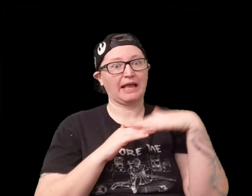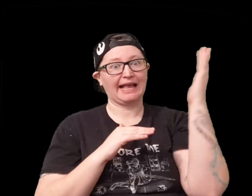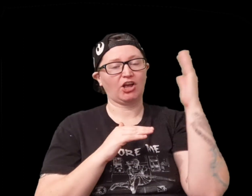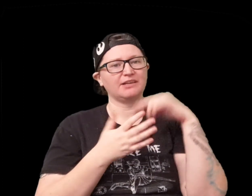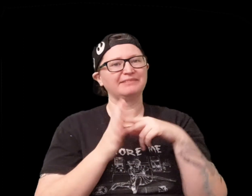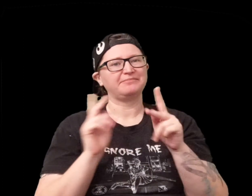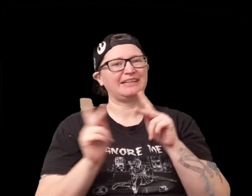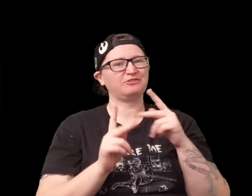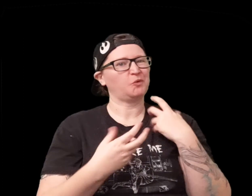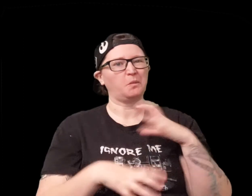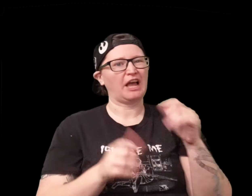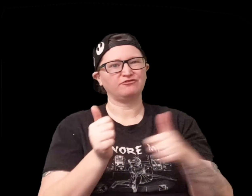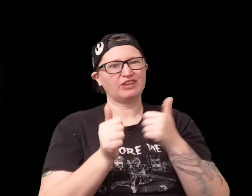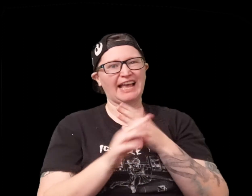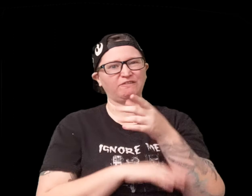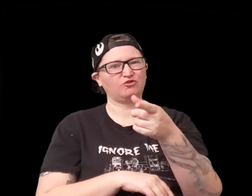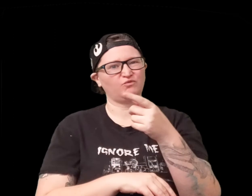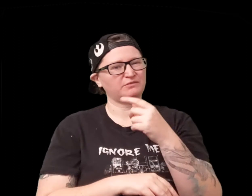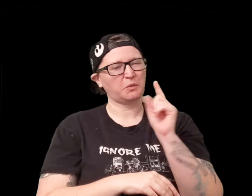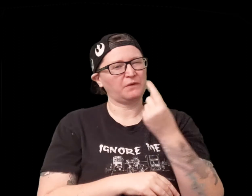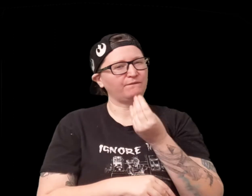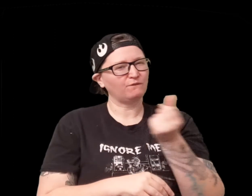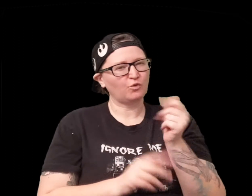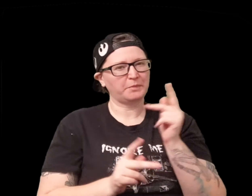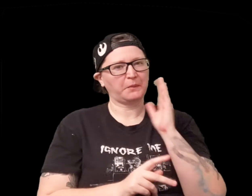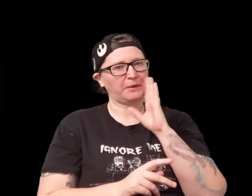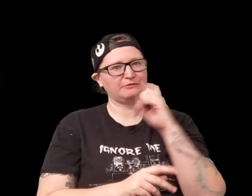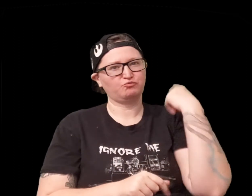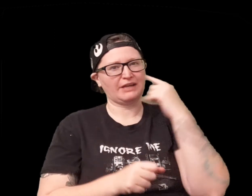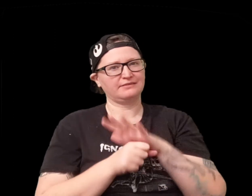if it's a d8 or above that means people don't want to chase after you only a few